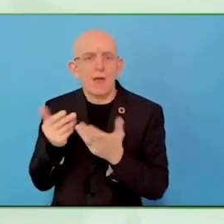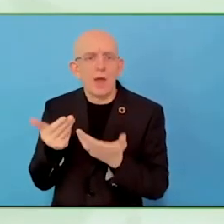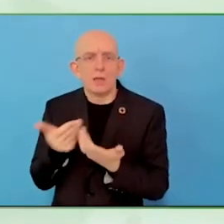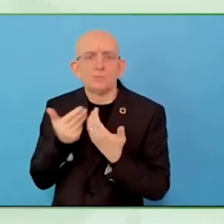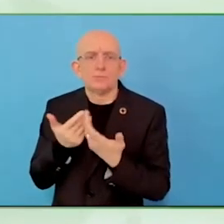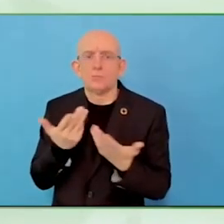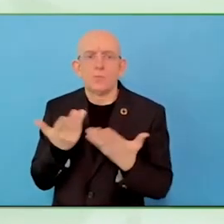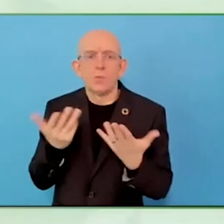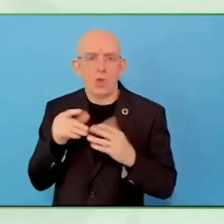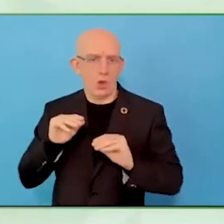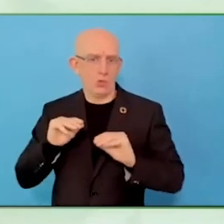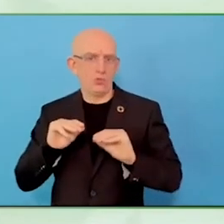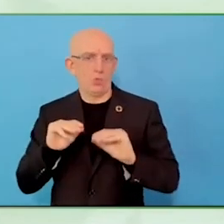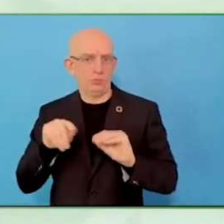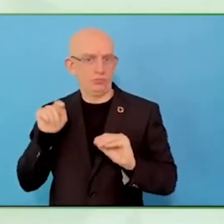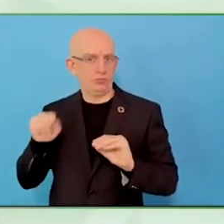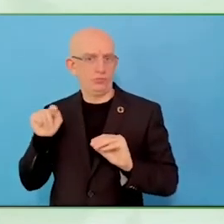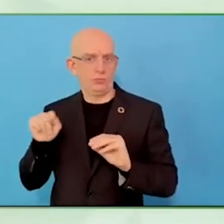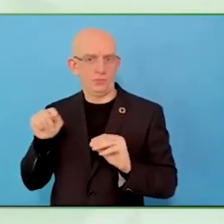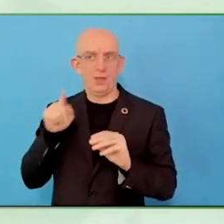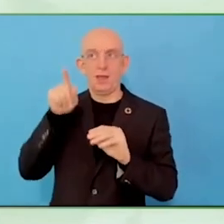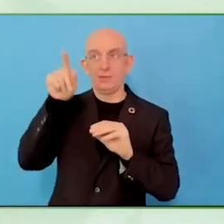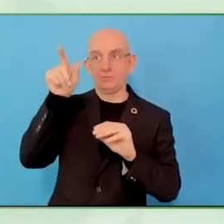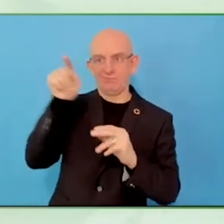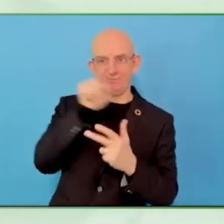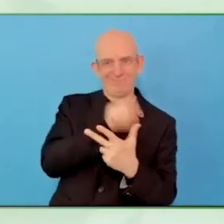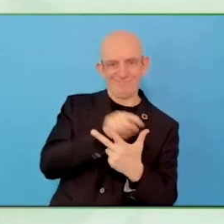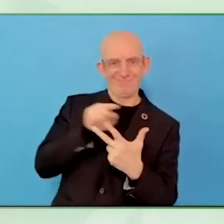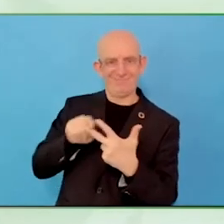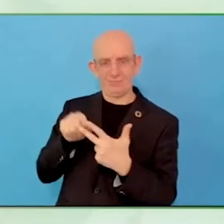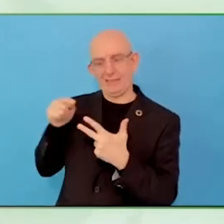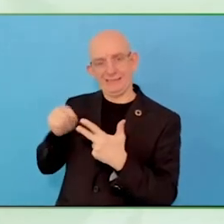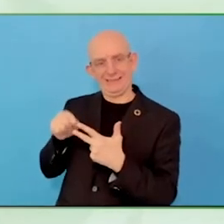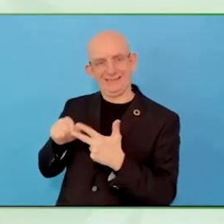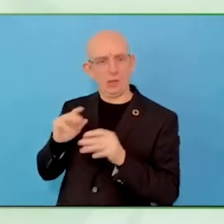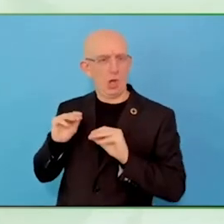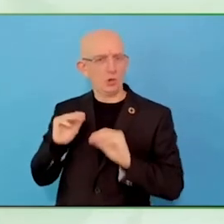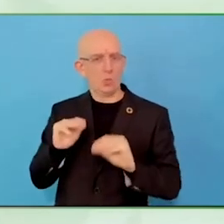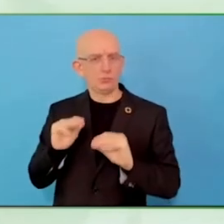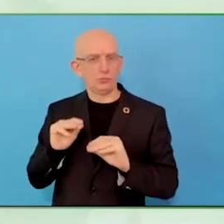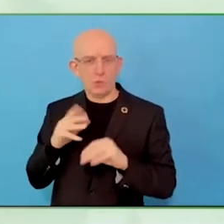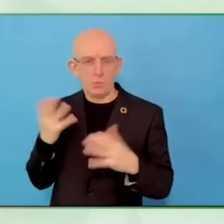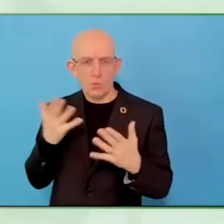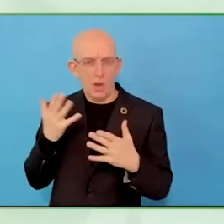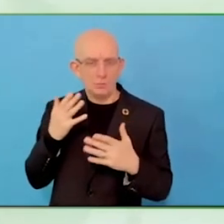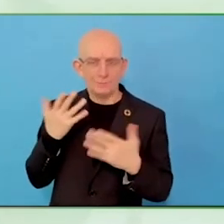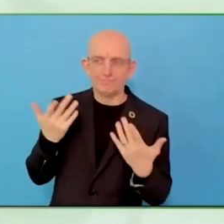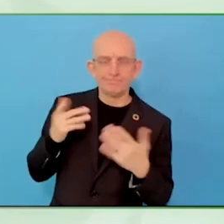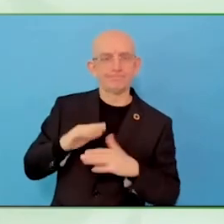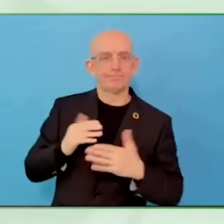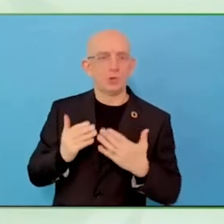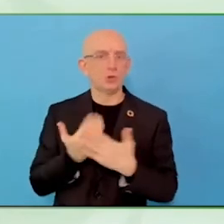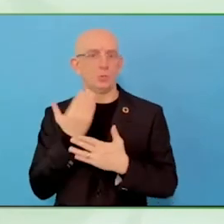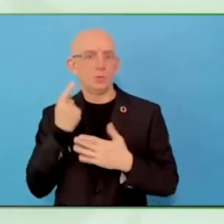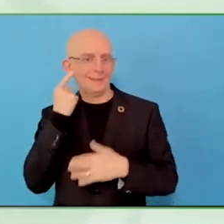Our coaches did not come from psychosocial disability field, so